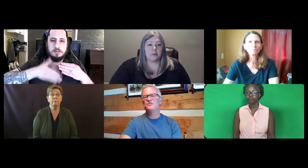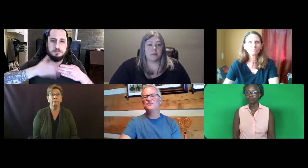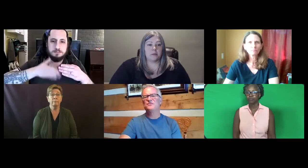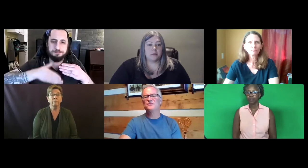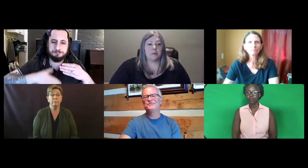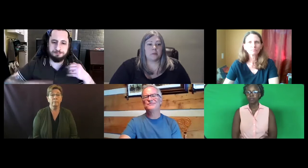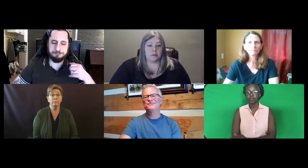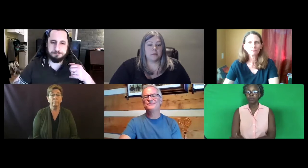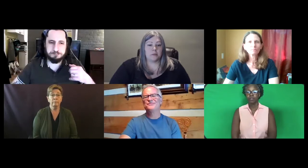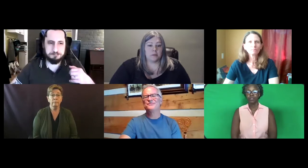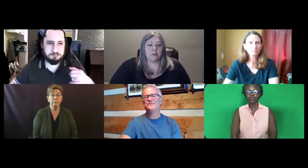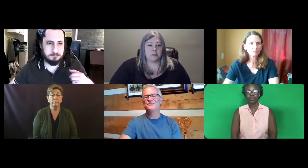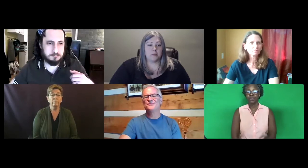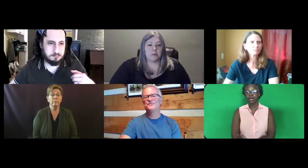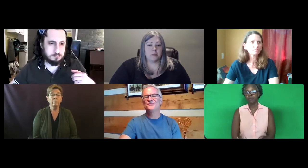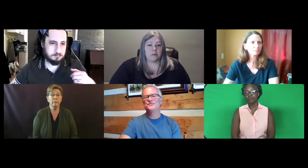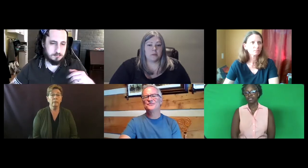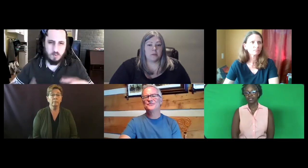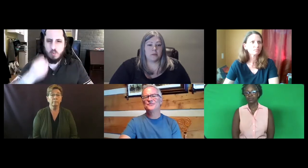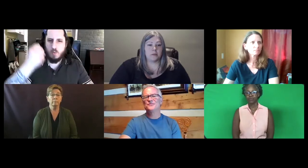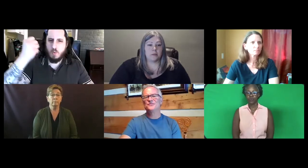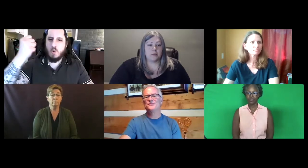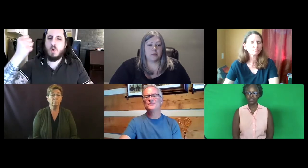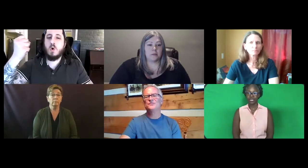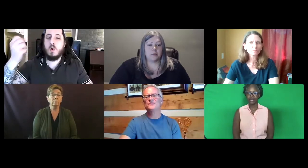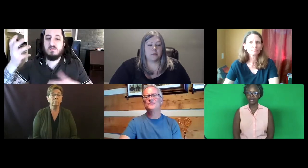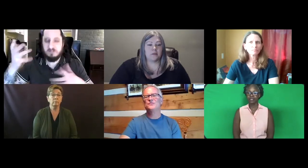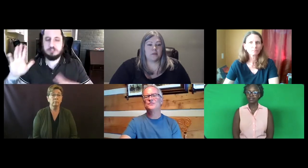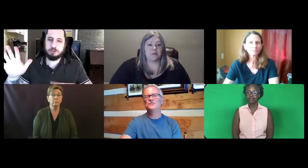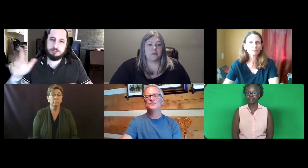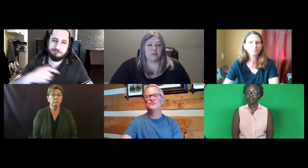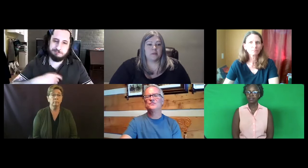Jon: Sure, I'll and be able to answer those questions at the end.